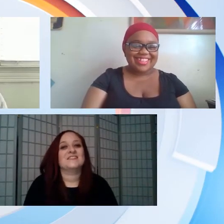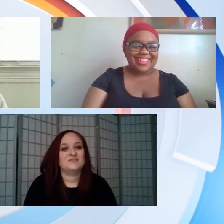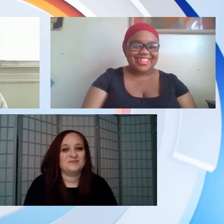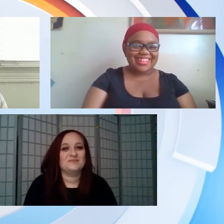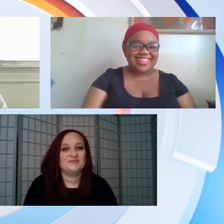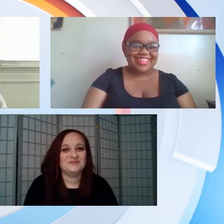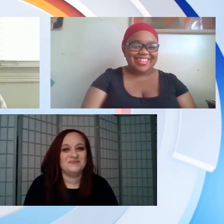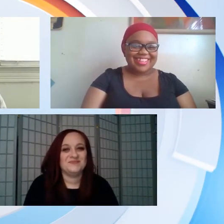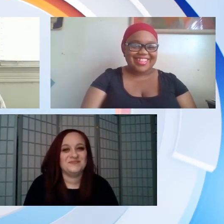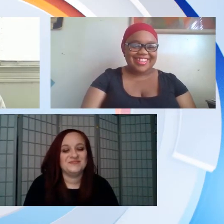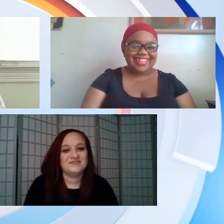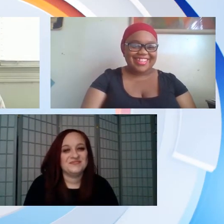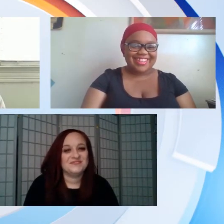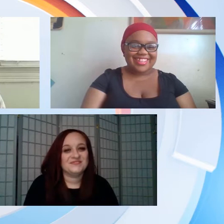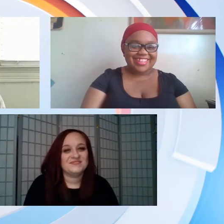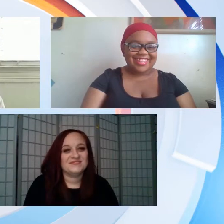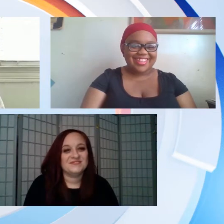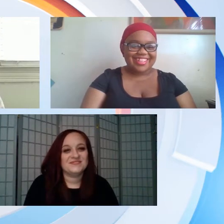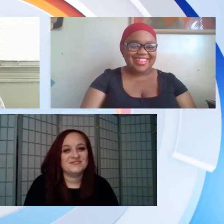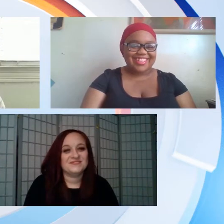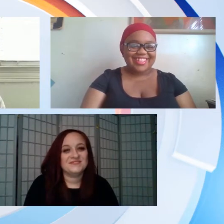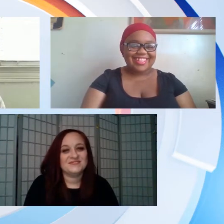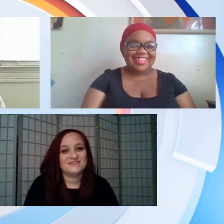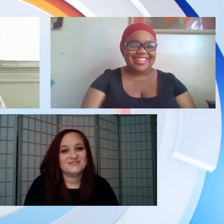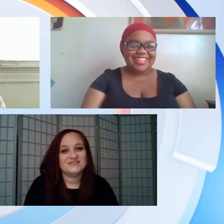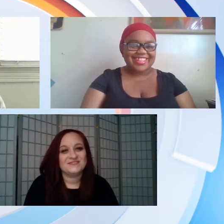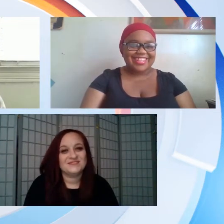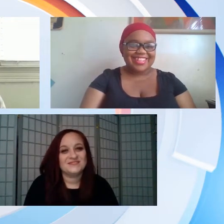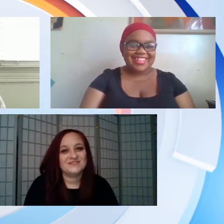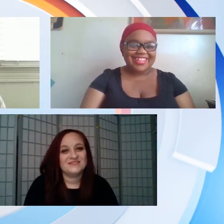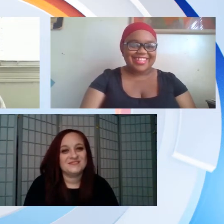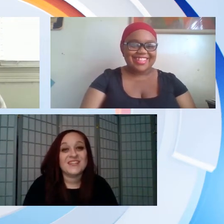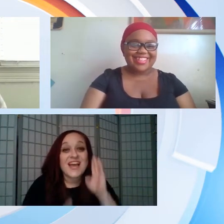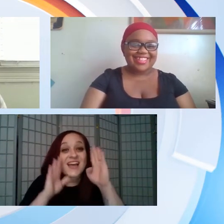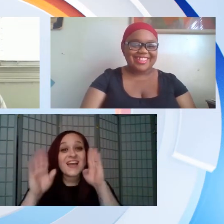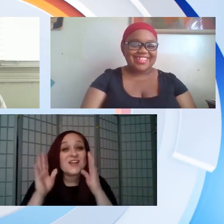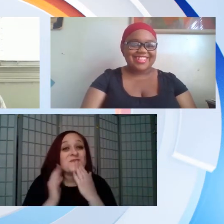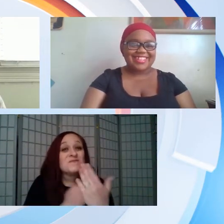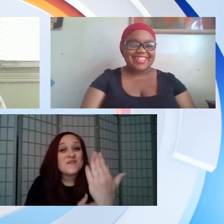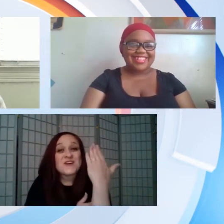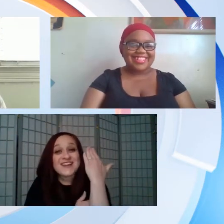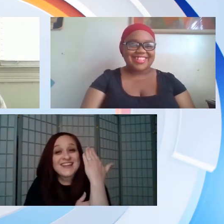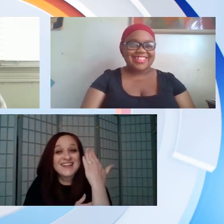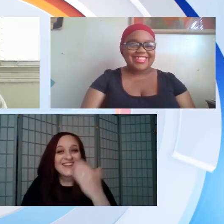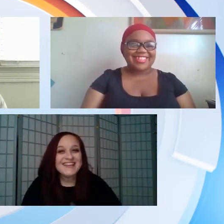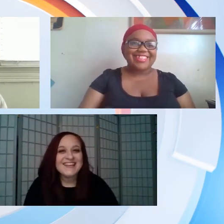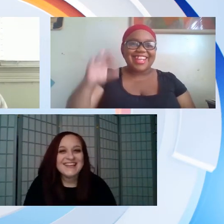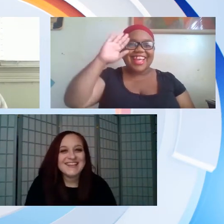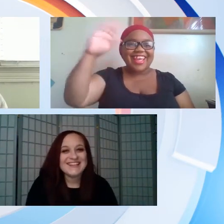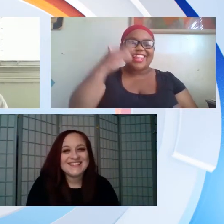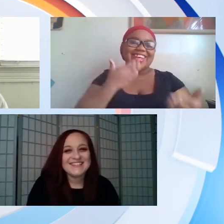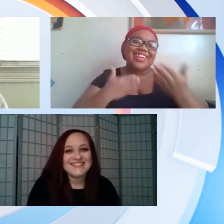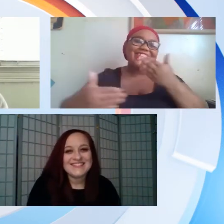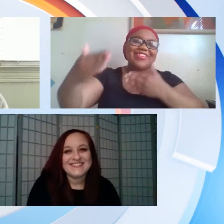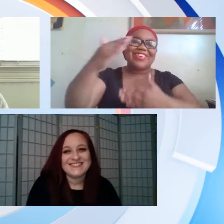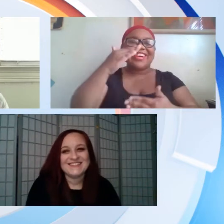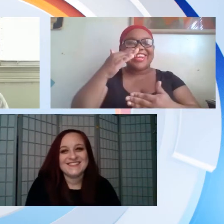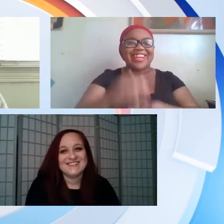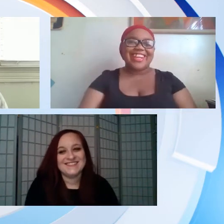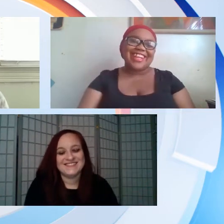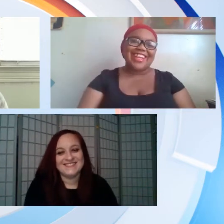with their interpreter rachel mcgarry hi good morning guys hello good morning good morning